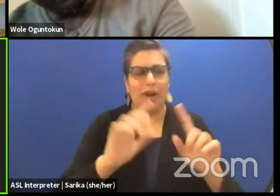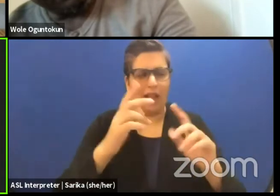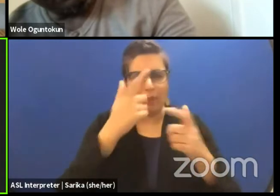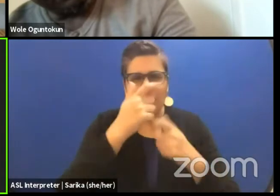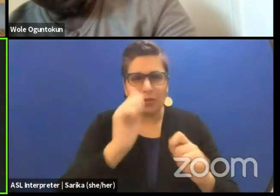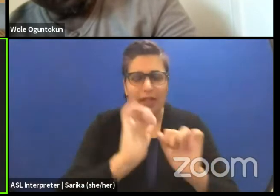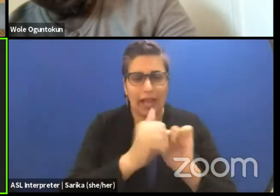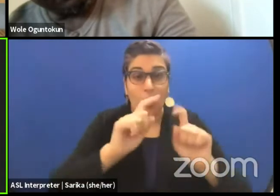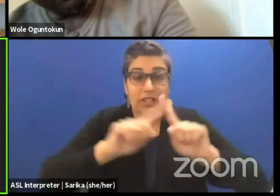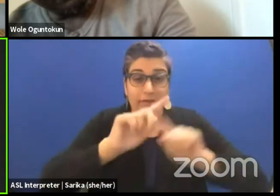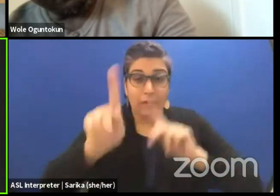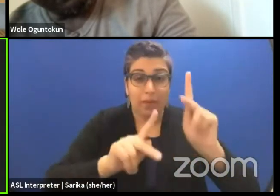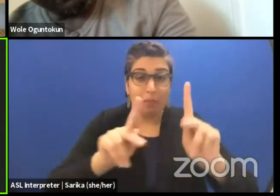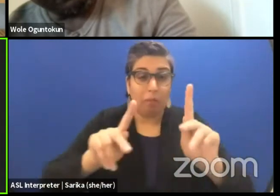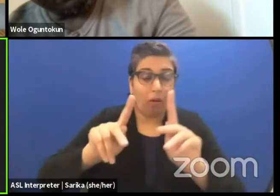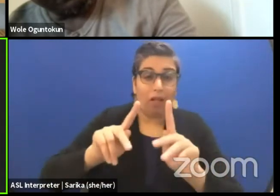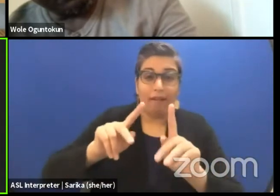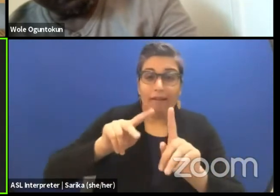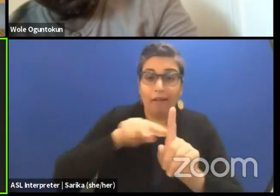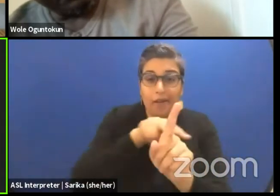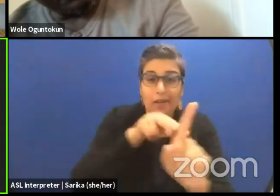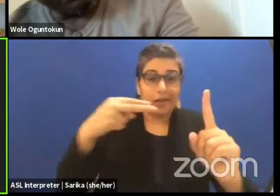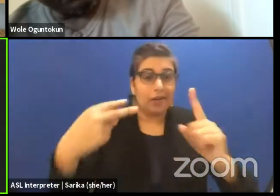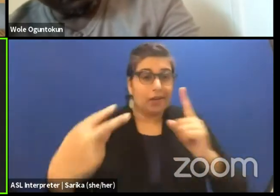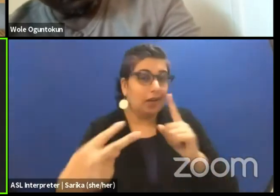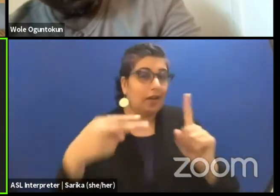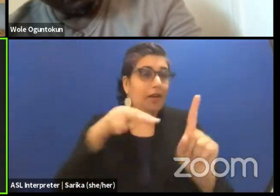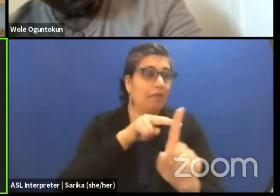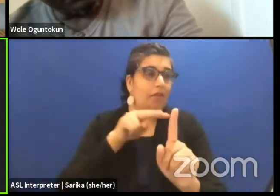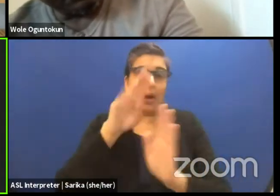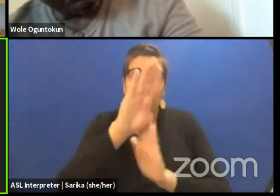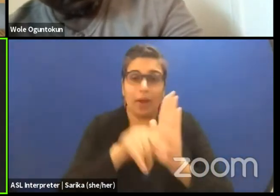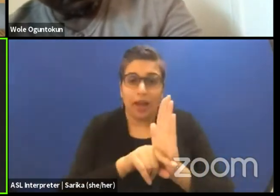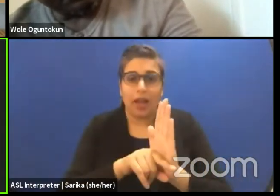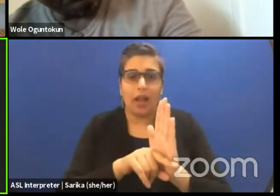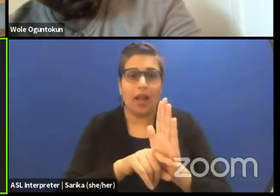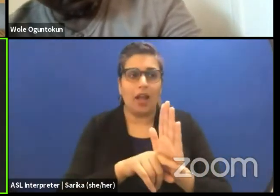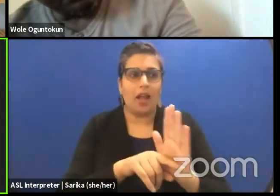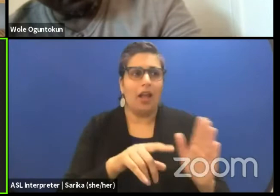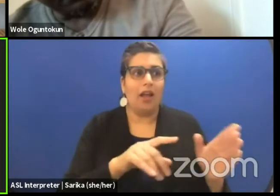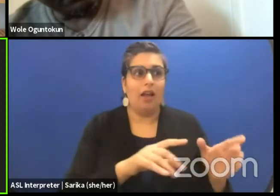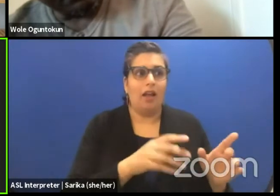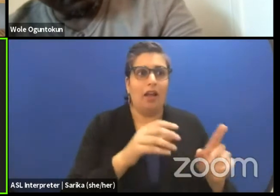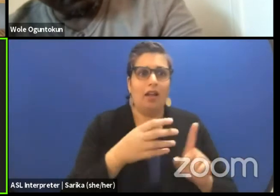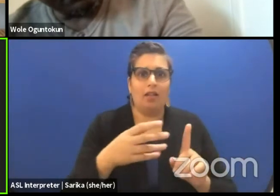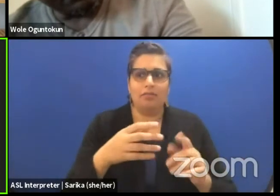from different background can fulfill this role away from a theater tradition, away from the Gotthold Ephraim Lessing